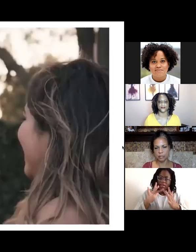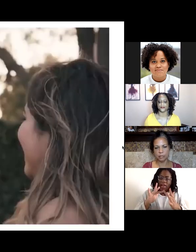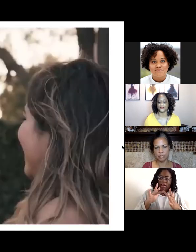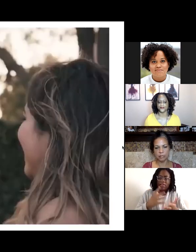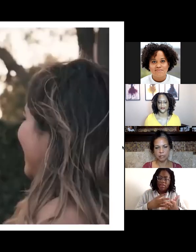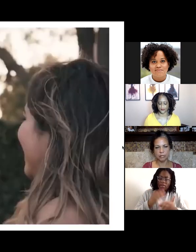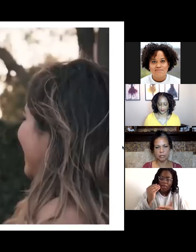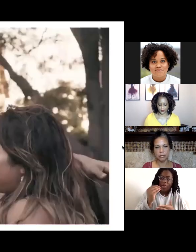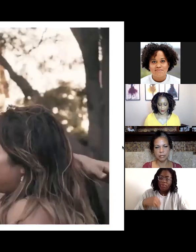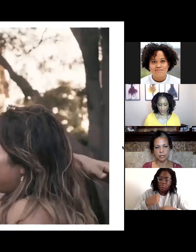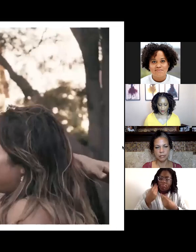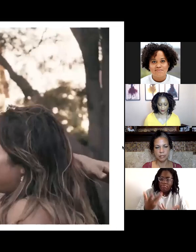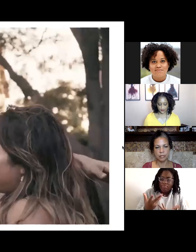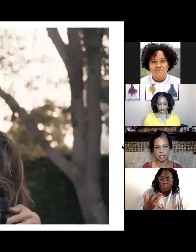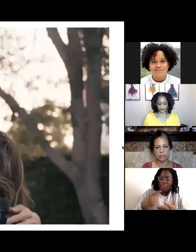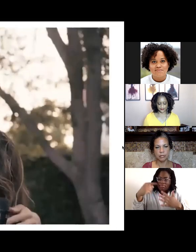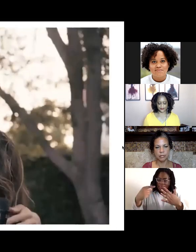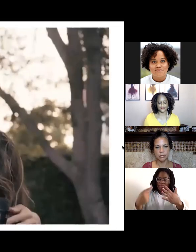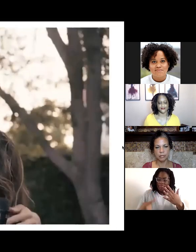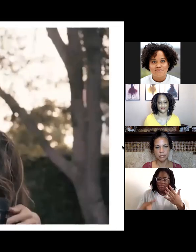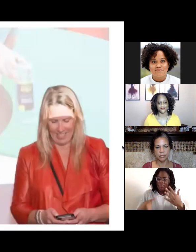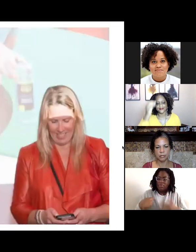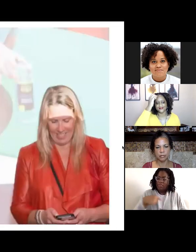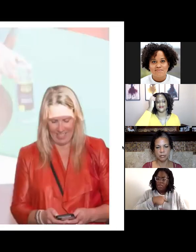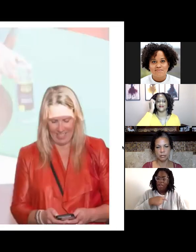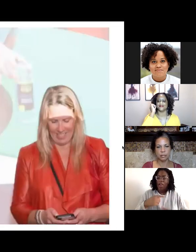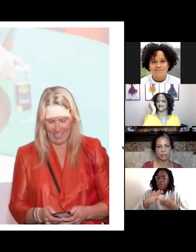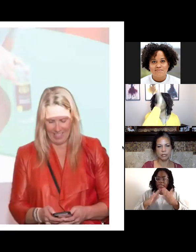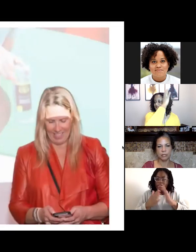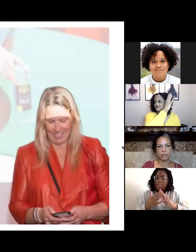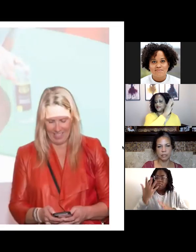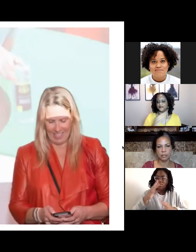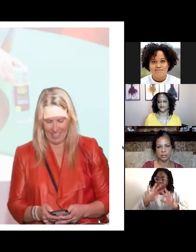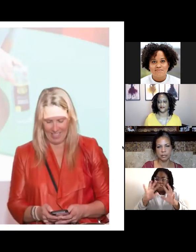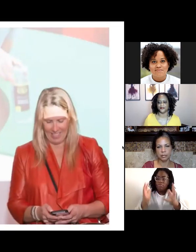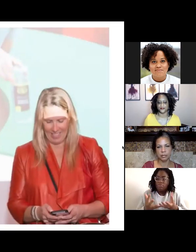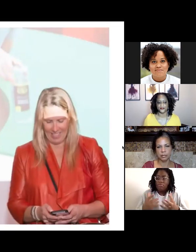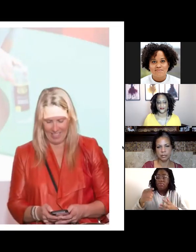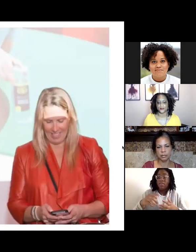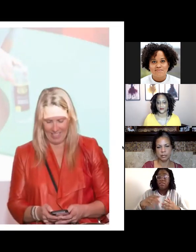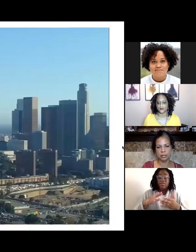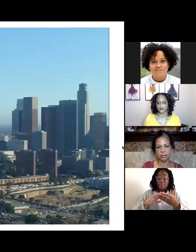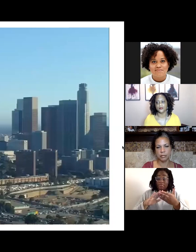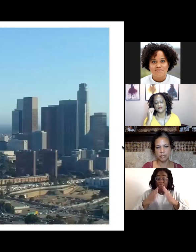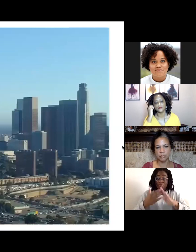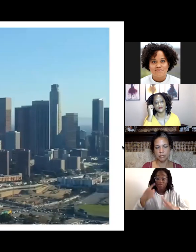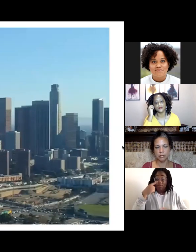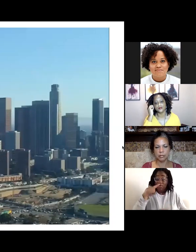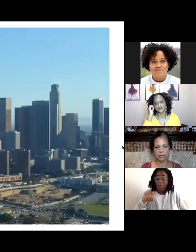our city and our world could look like, this community is for you. To find out how you can partner with us,